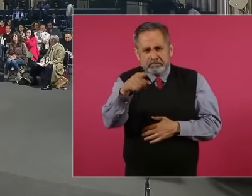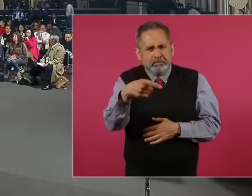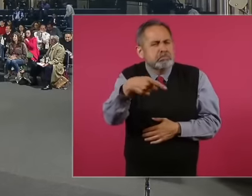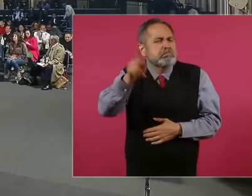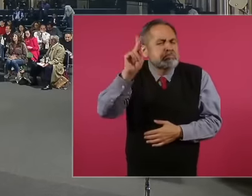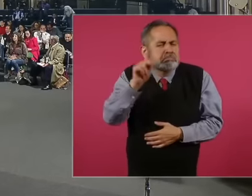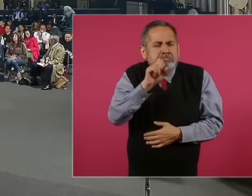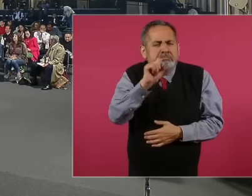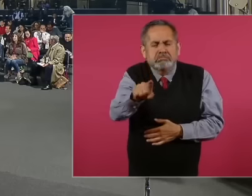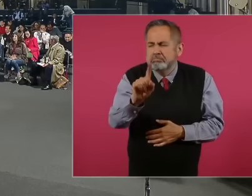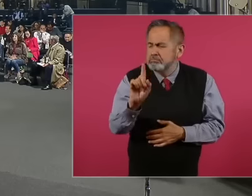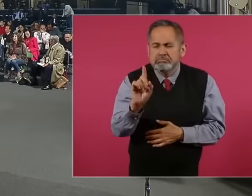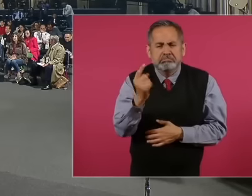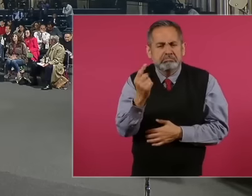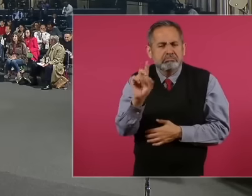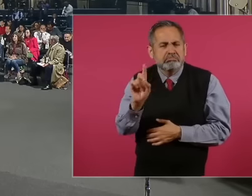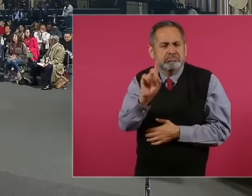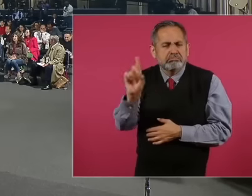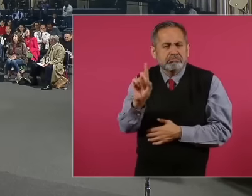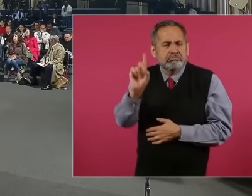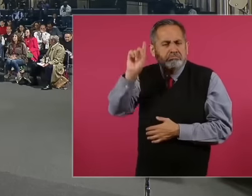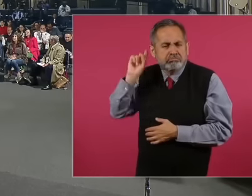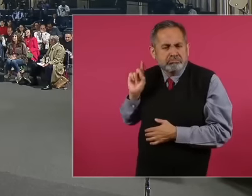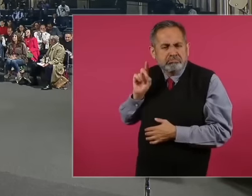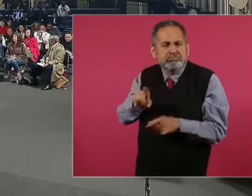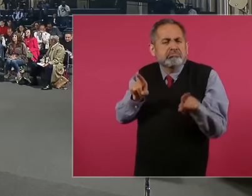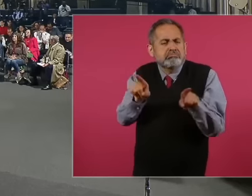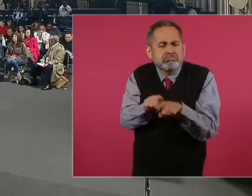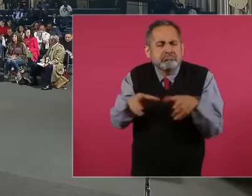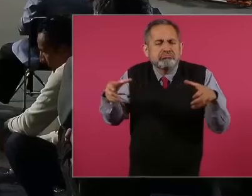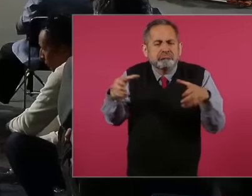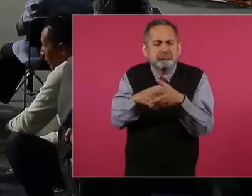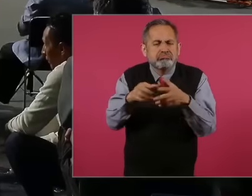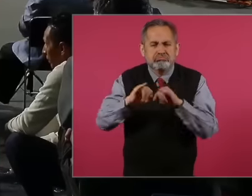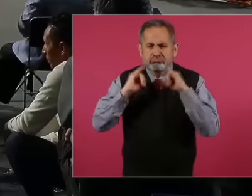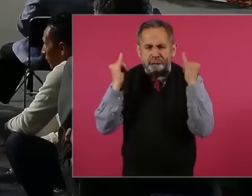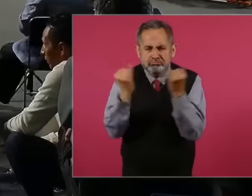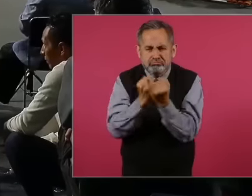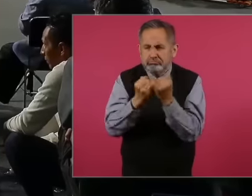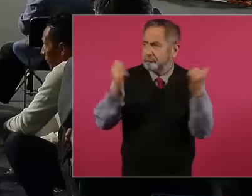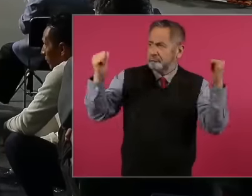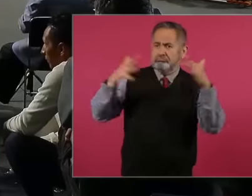happened here on the weekend with this meeting of alternative independent media,